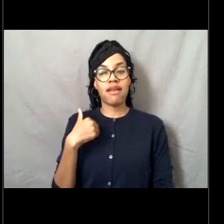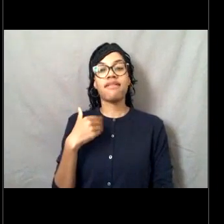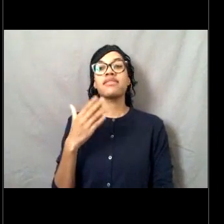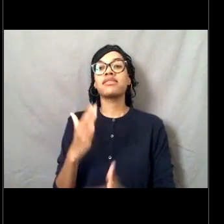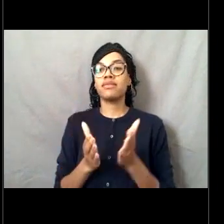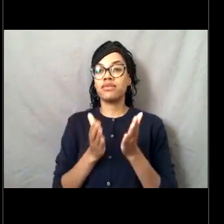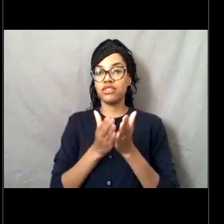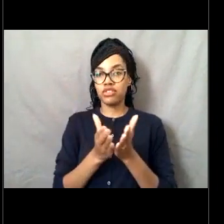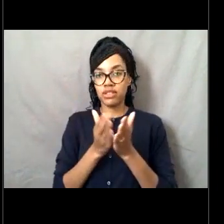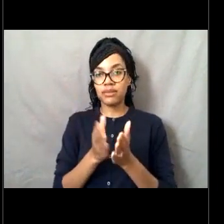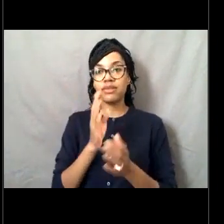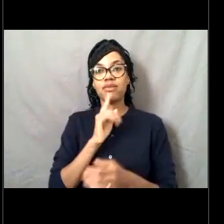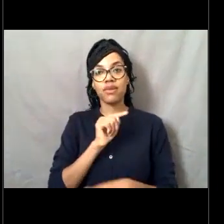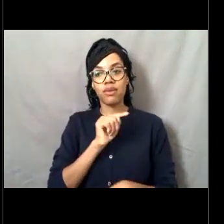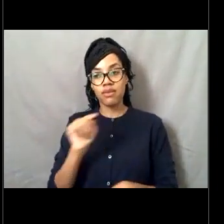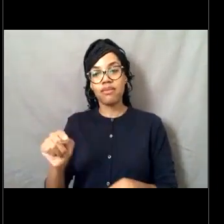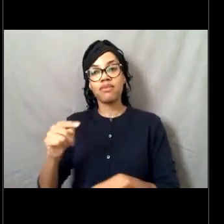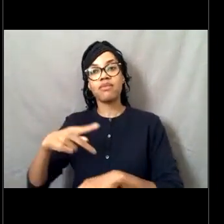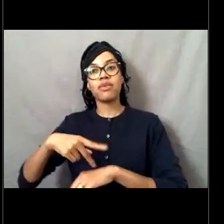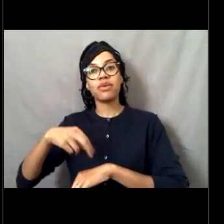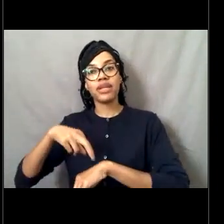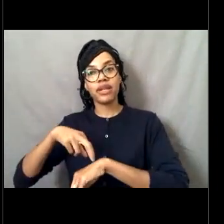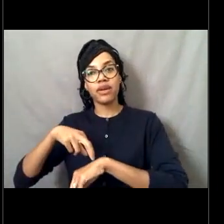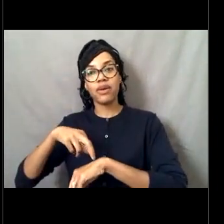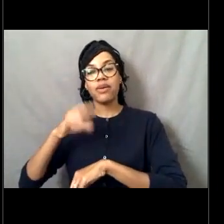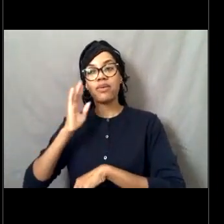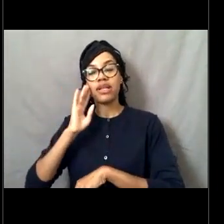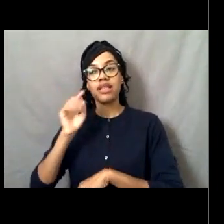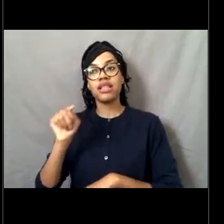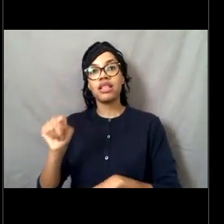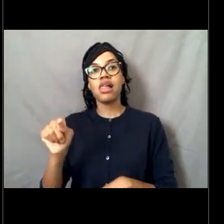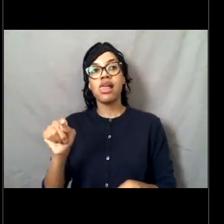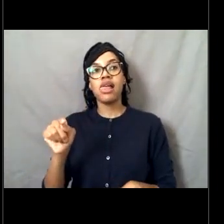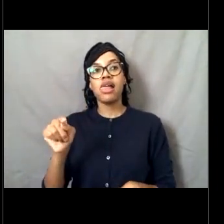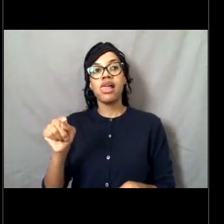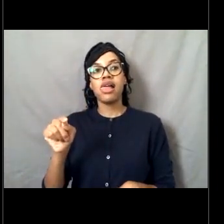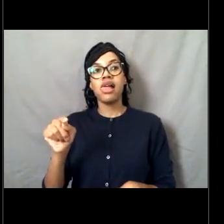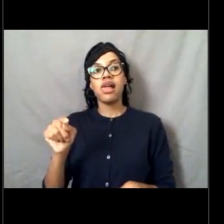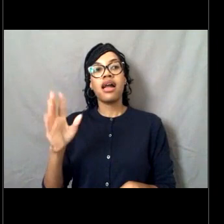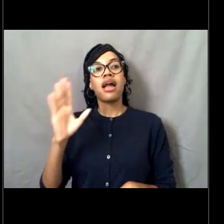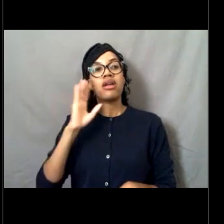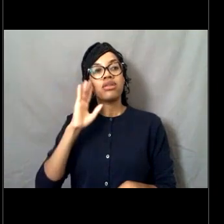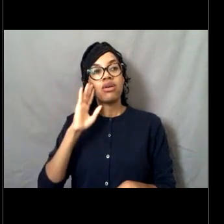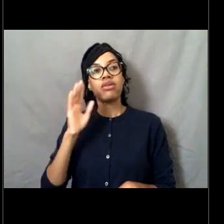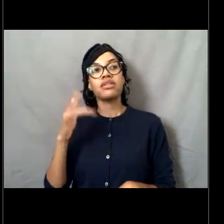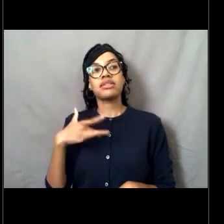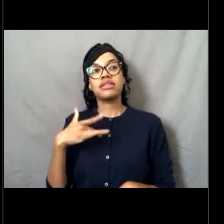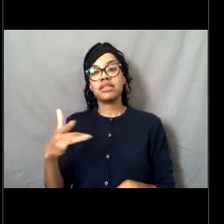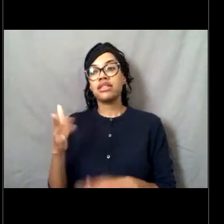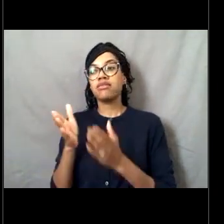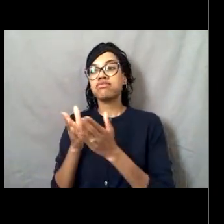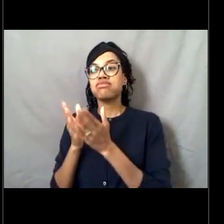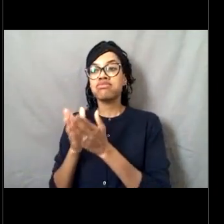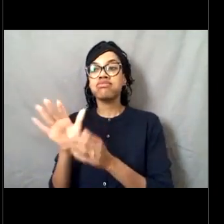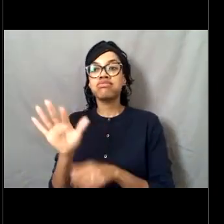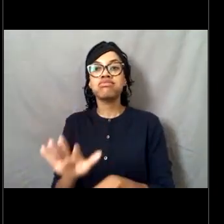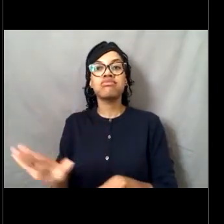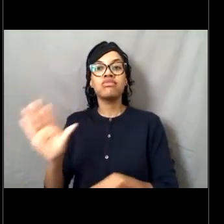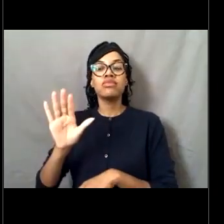to Puerto Rico and operate in the Caribbean and Gulf of Mexico and around the Atlantic.